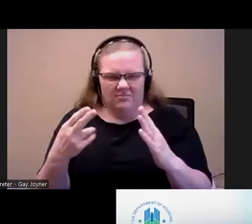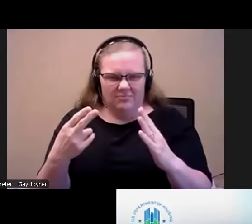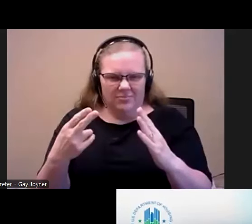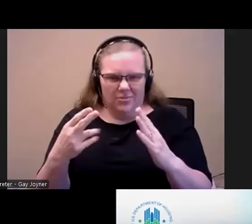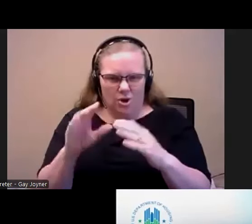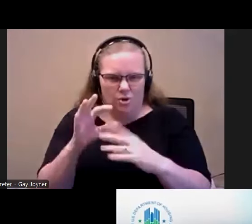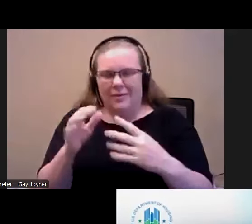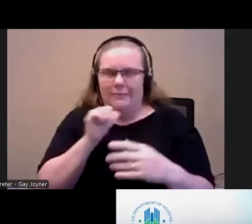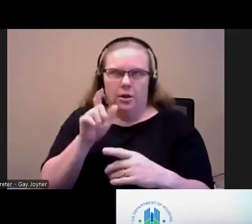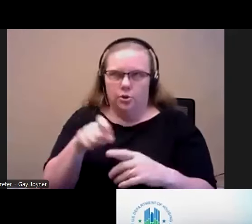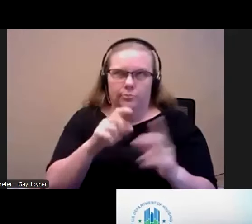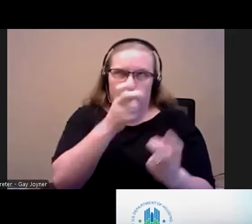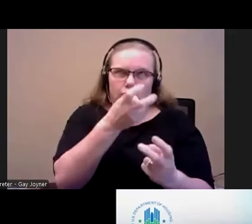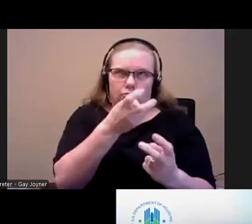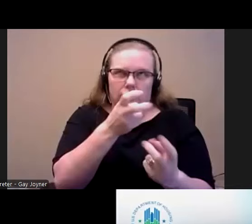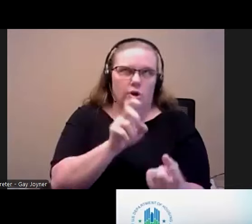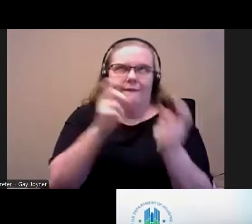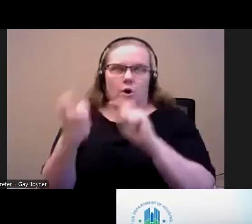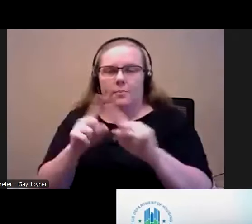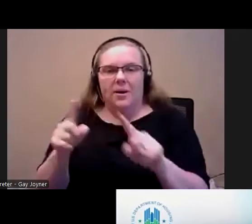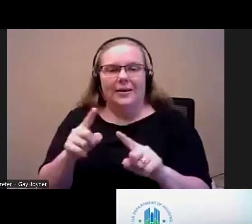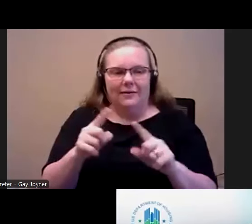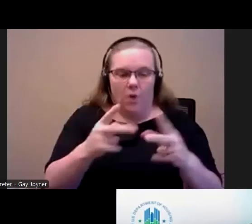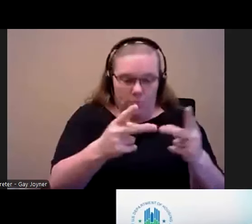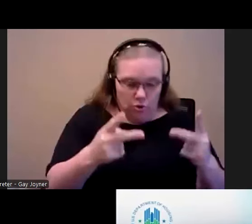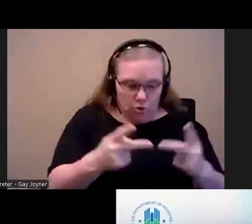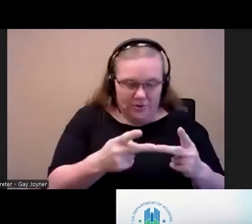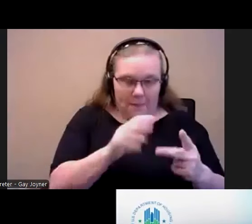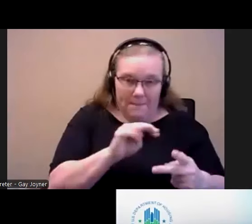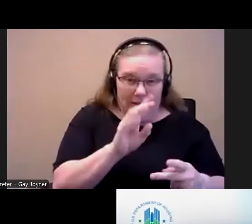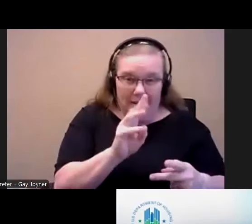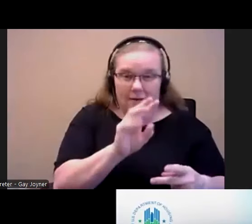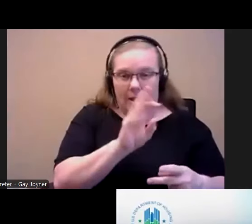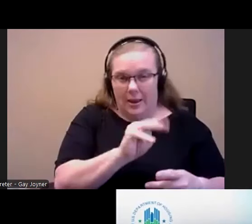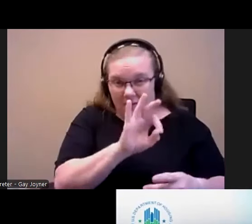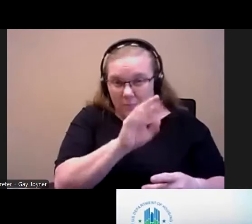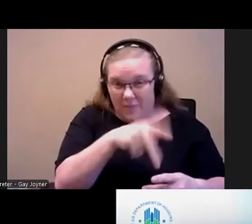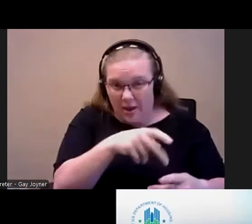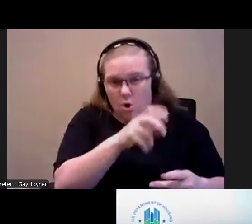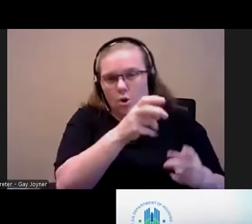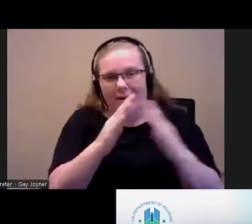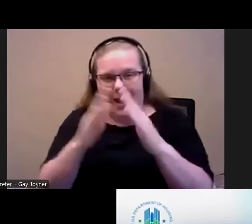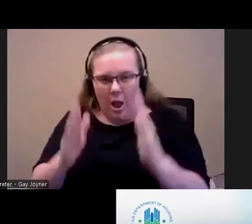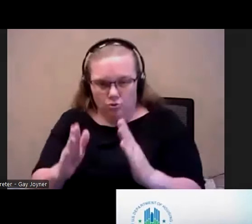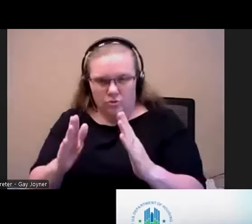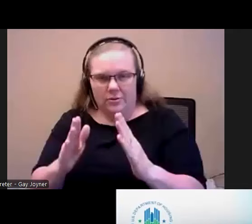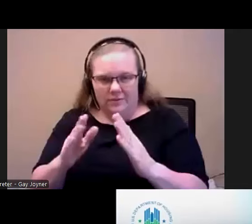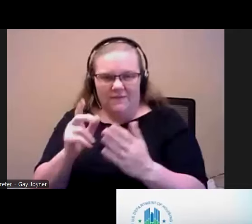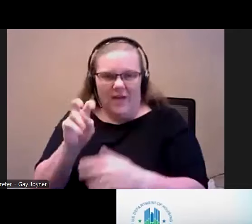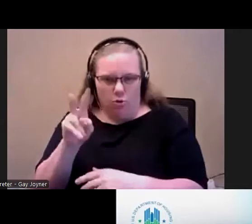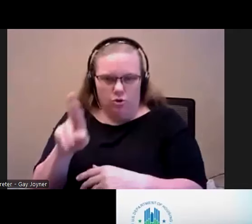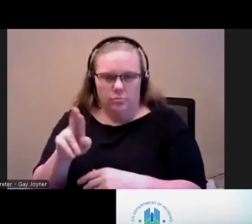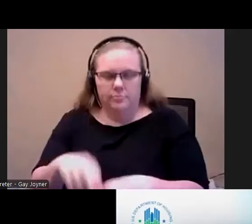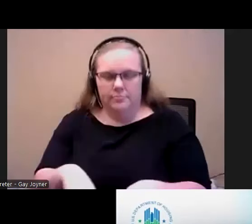assistance source changes from Medicaid or MFP 2000 voucher such as mainstream vouchers.